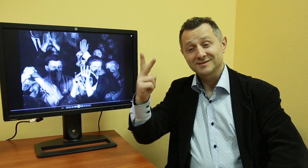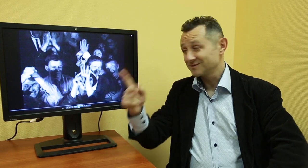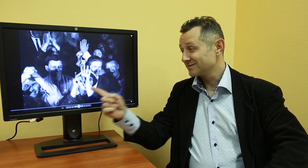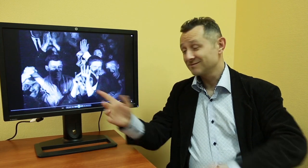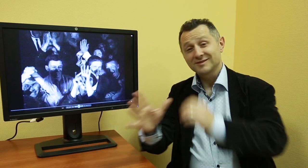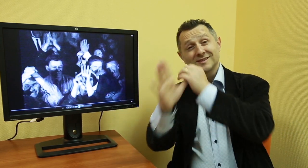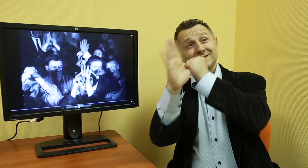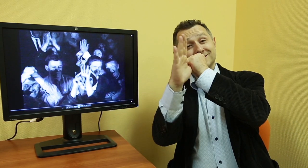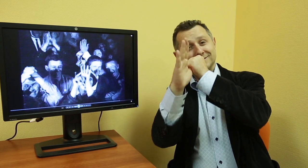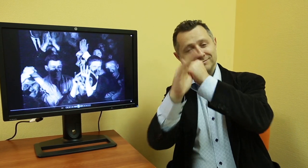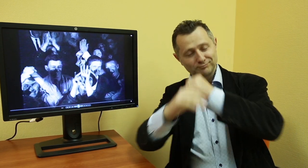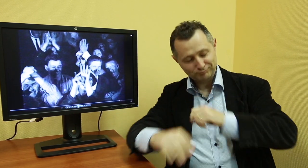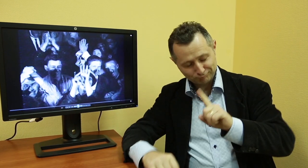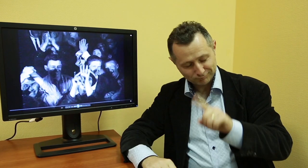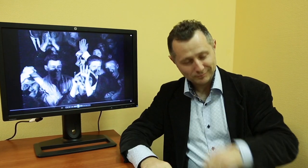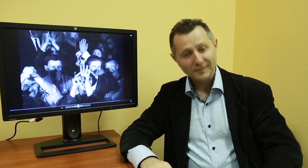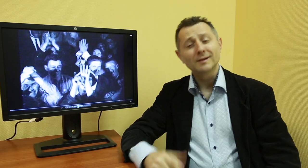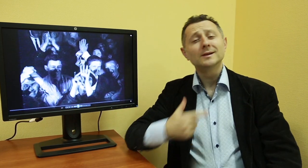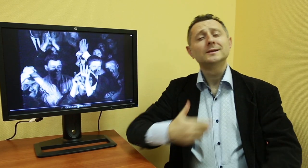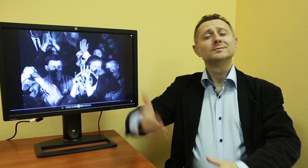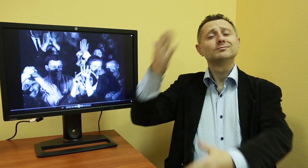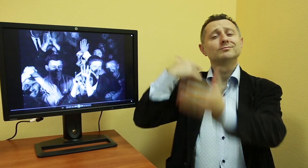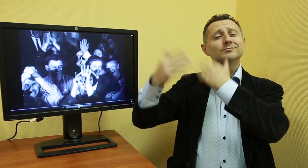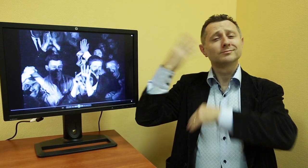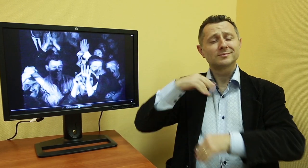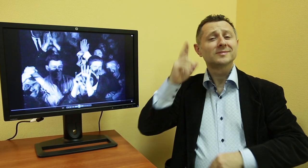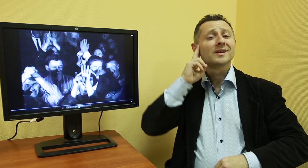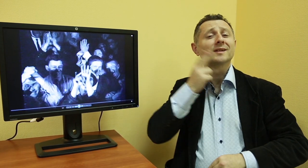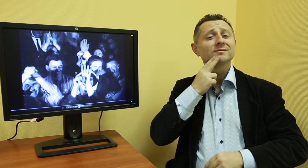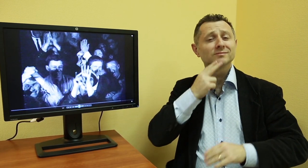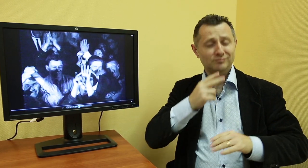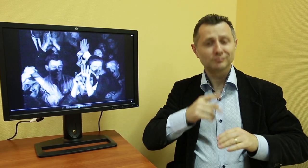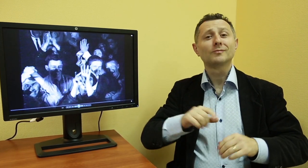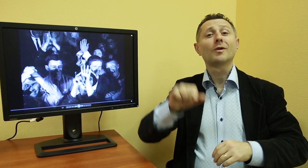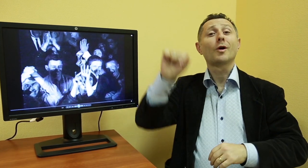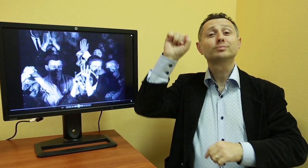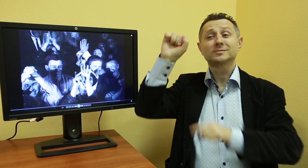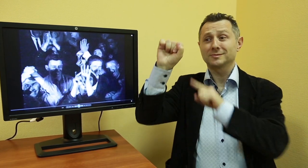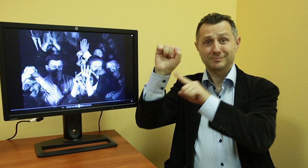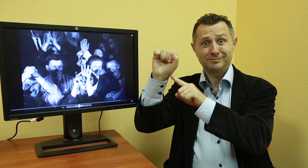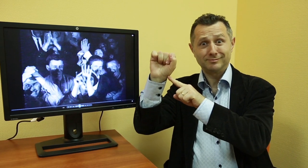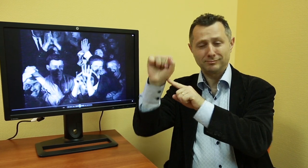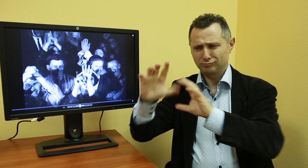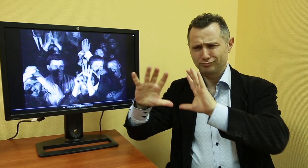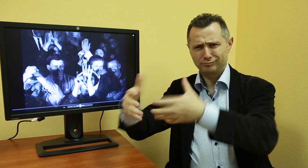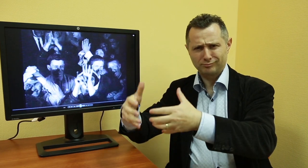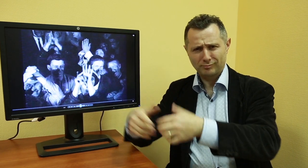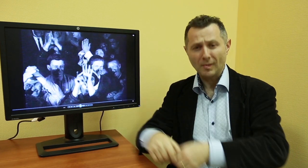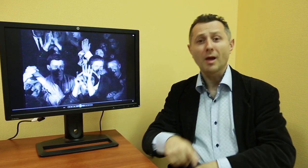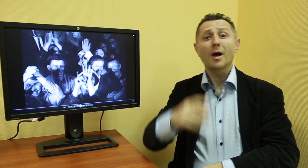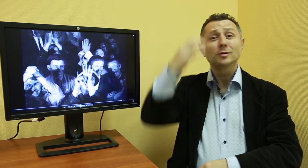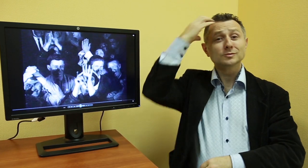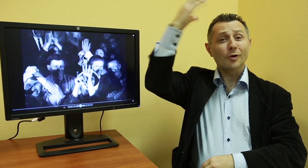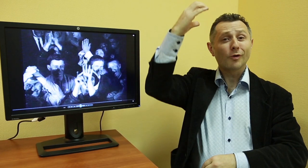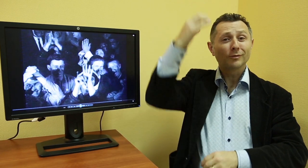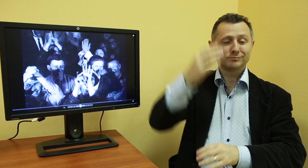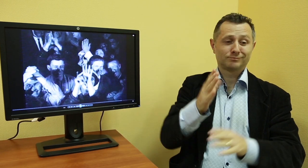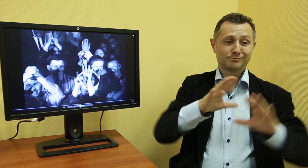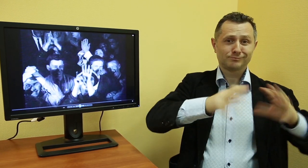See these people signing that name in the air? There was a philosophical divide between people who had grown up before the Russian Revolution and people that came of age after the Communist takeover. There was no compromise between the